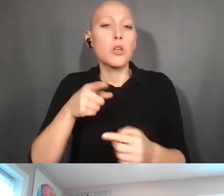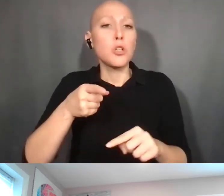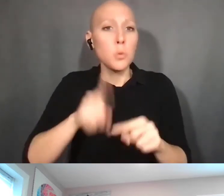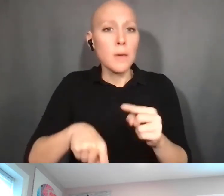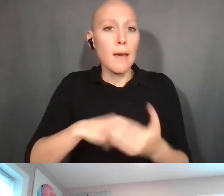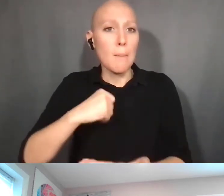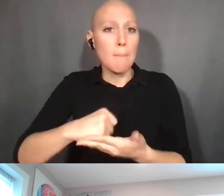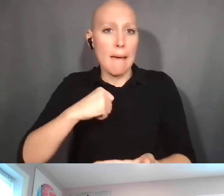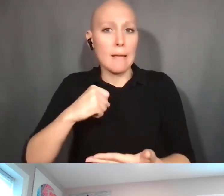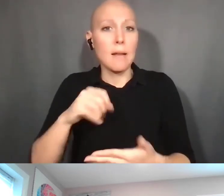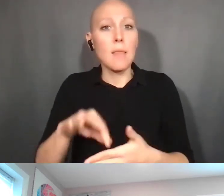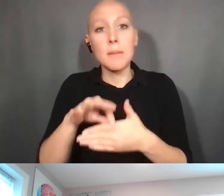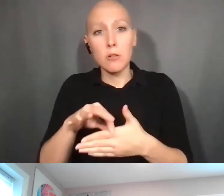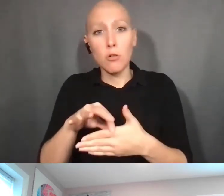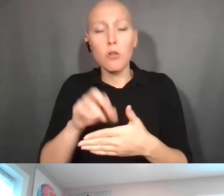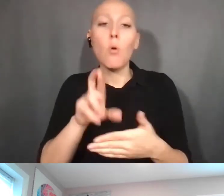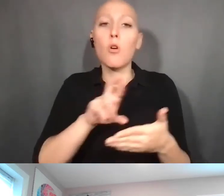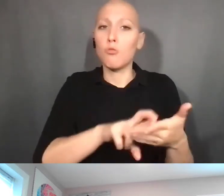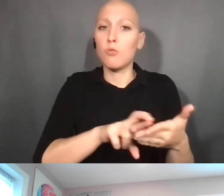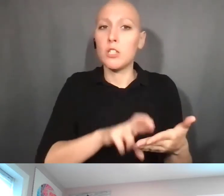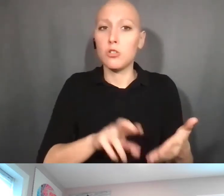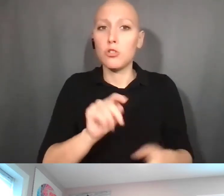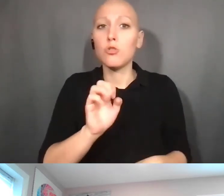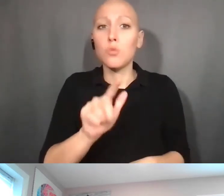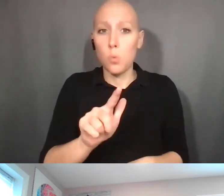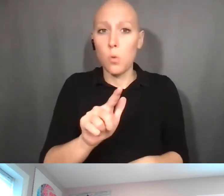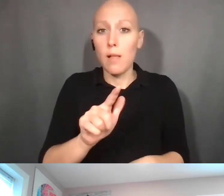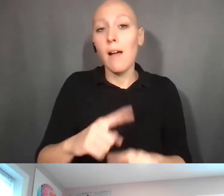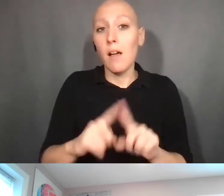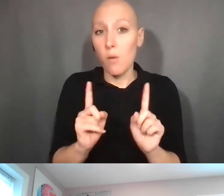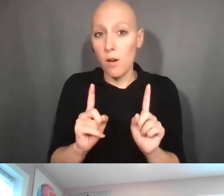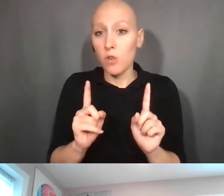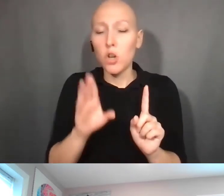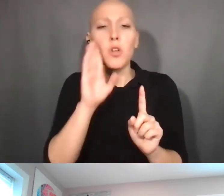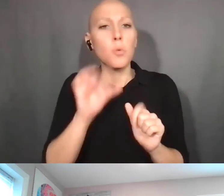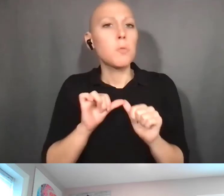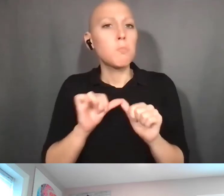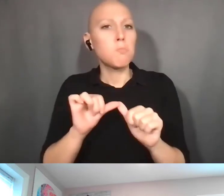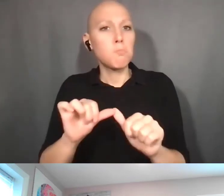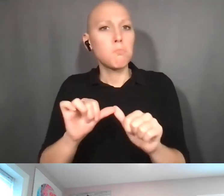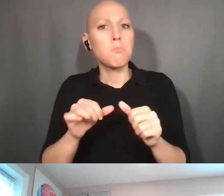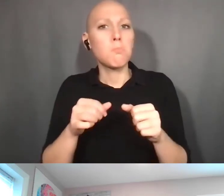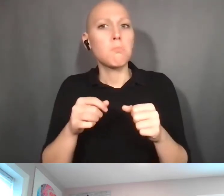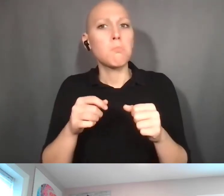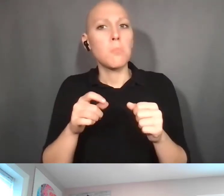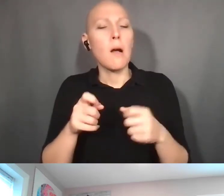But you're going to continue to give us annual utilization reports on it.